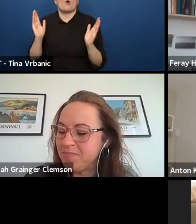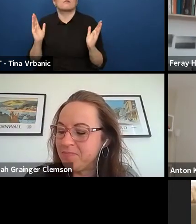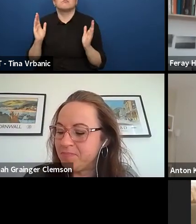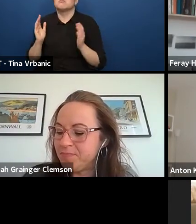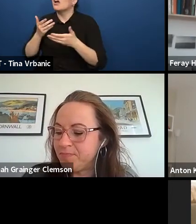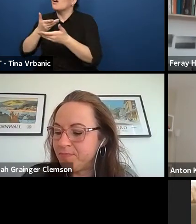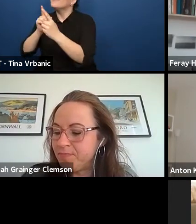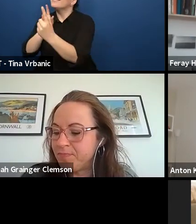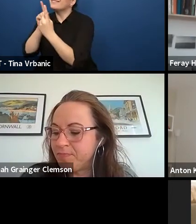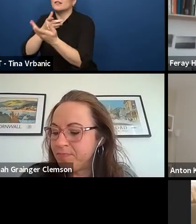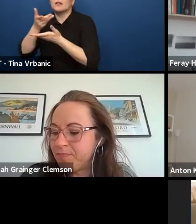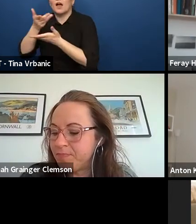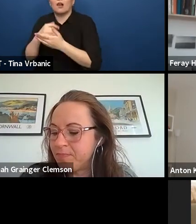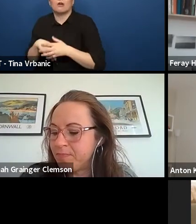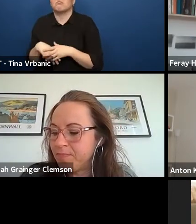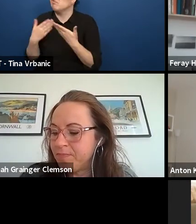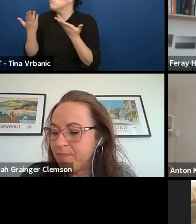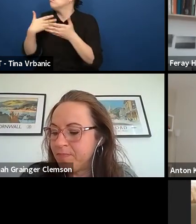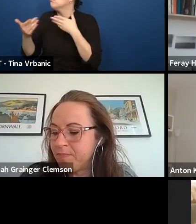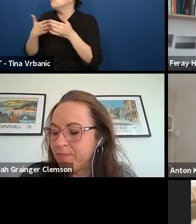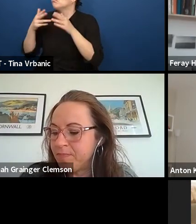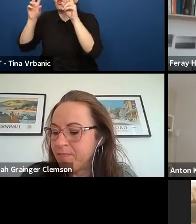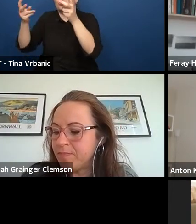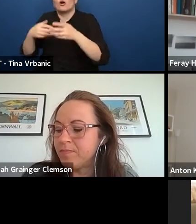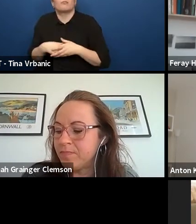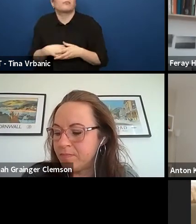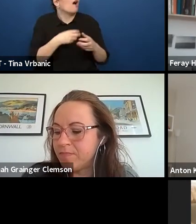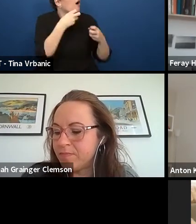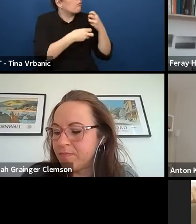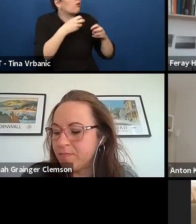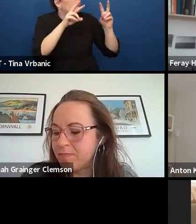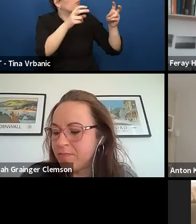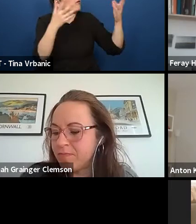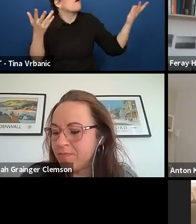about the certain topic, about a certain problem, about a certain experience,